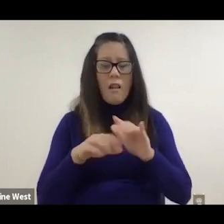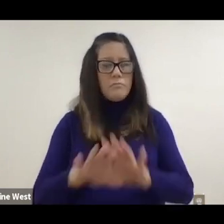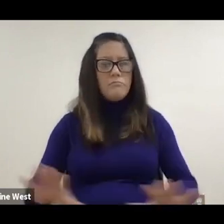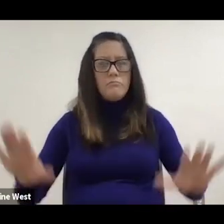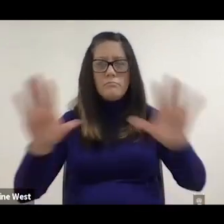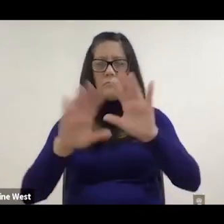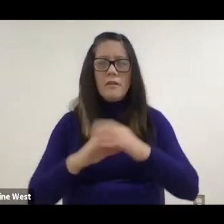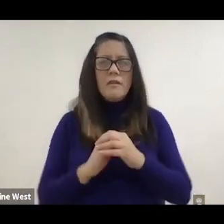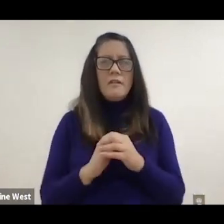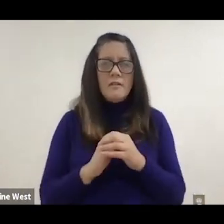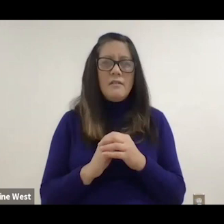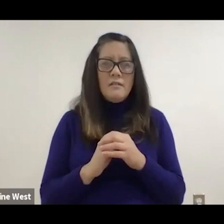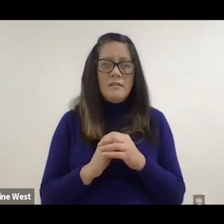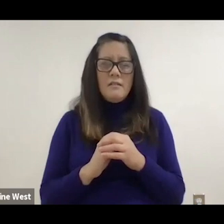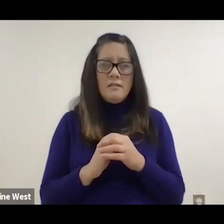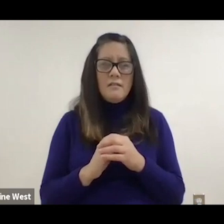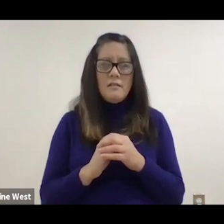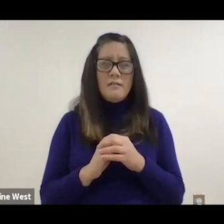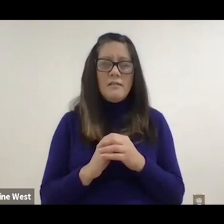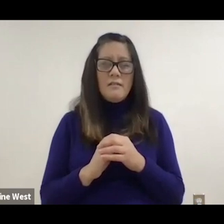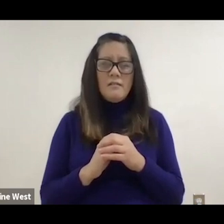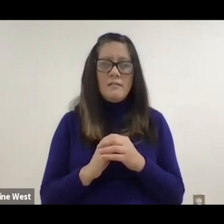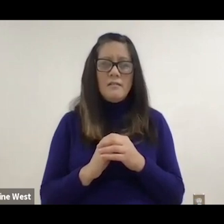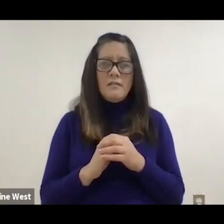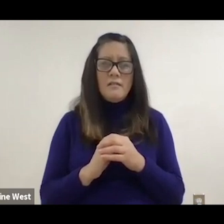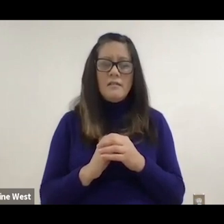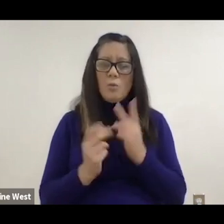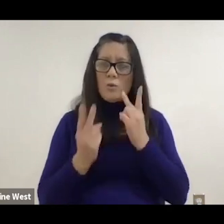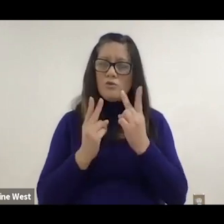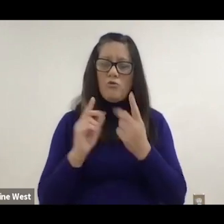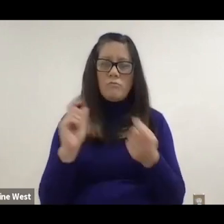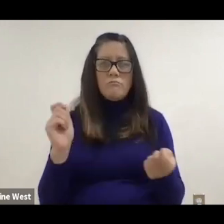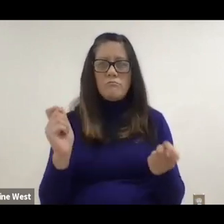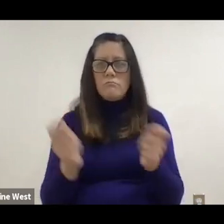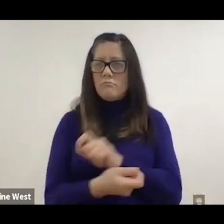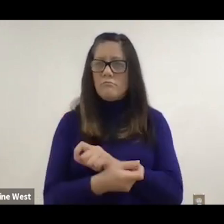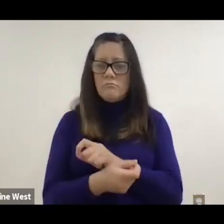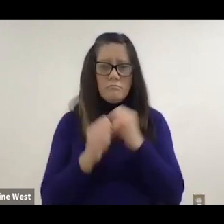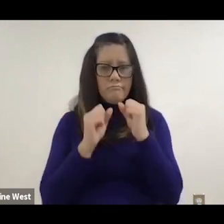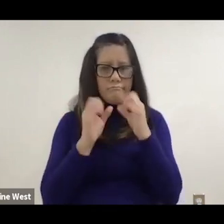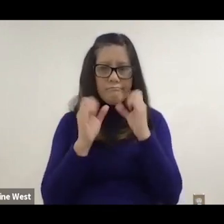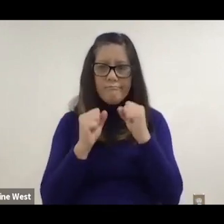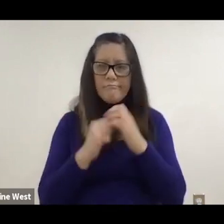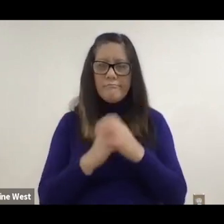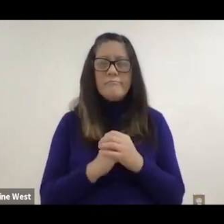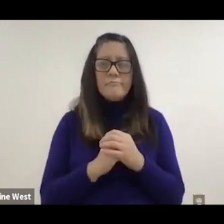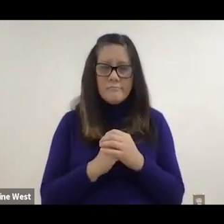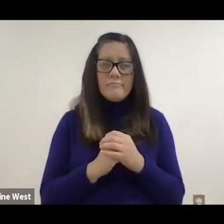It was the transformation was. Remarkable.